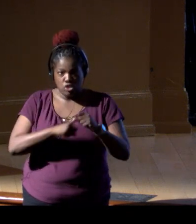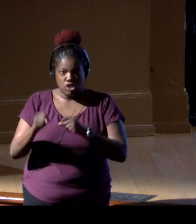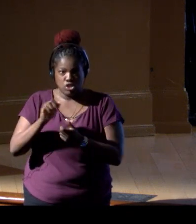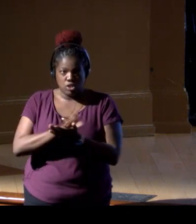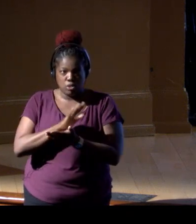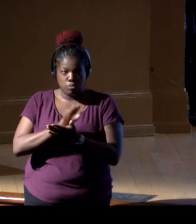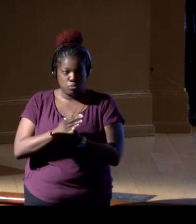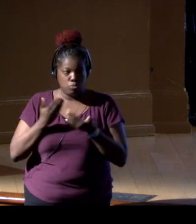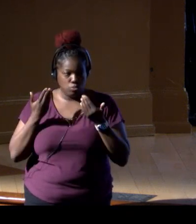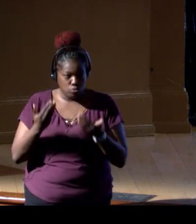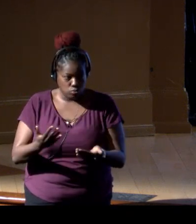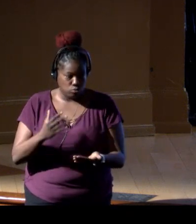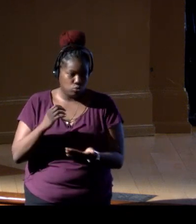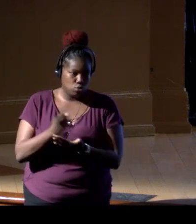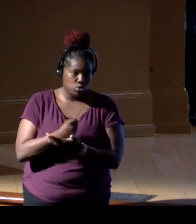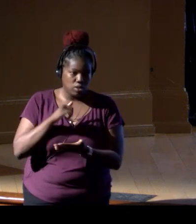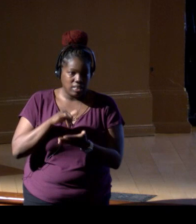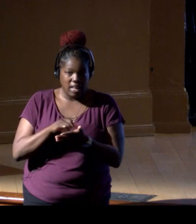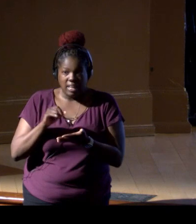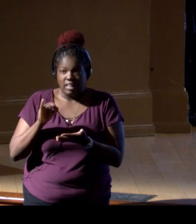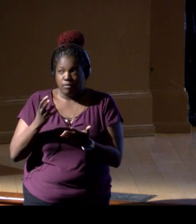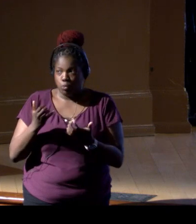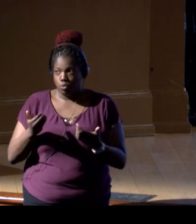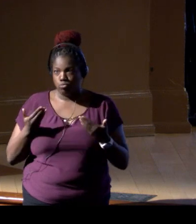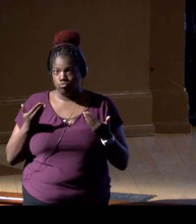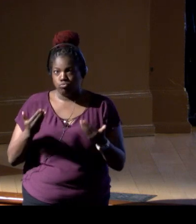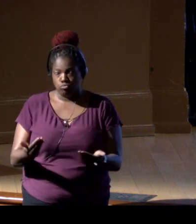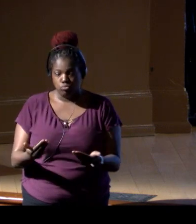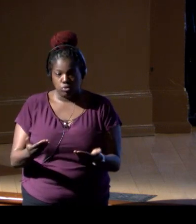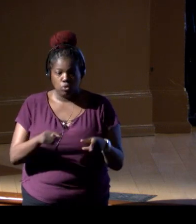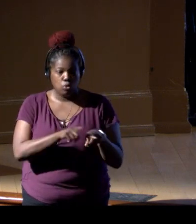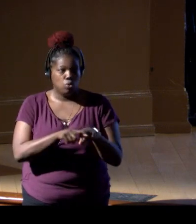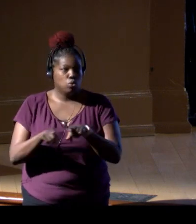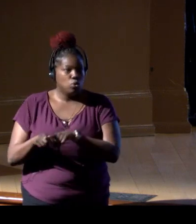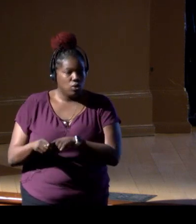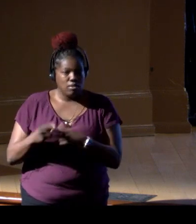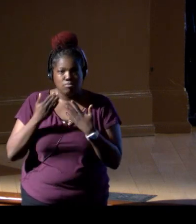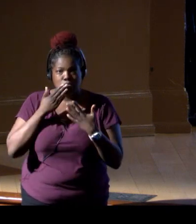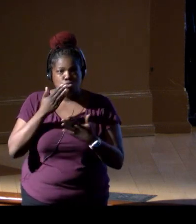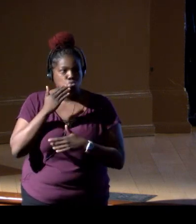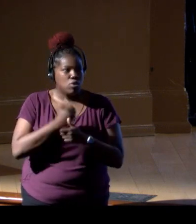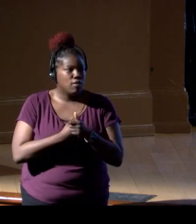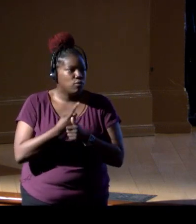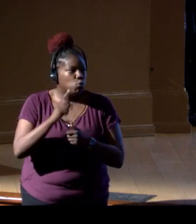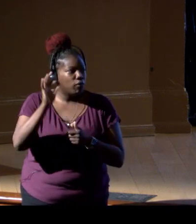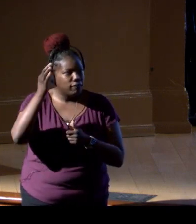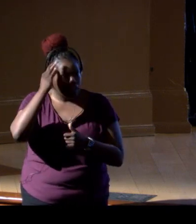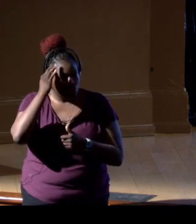So leverage that as you want to move forward, and also thank you to everyone, federal and non-federal,